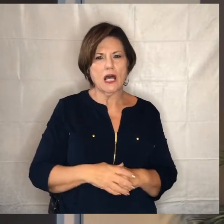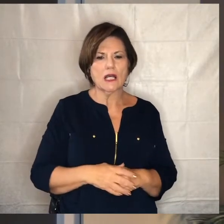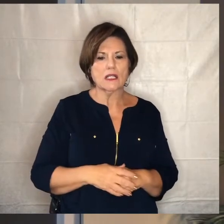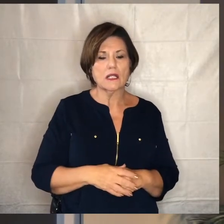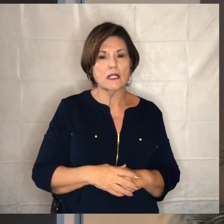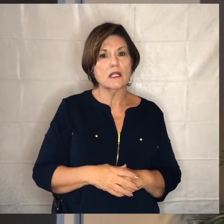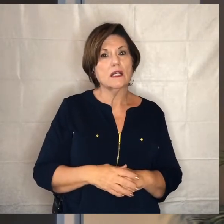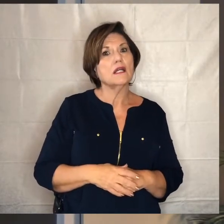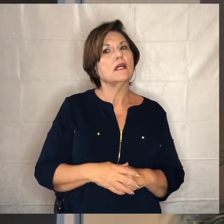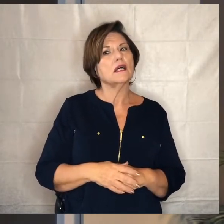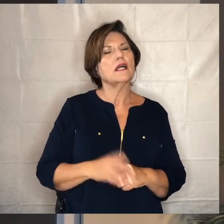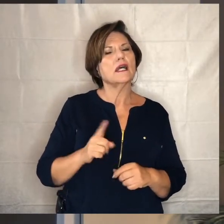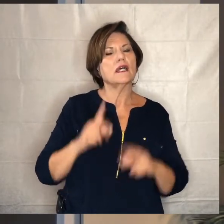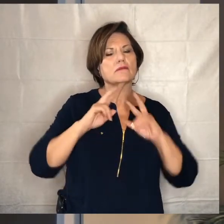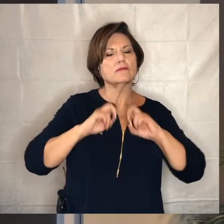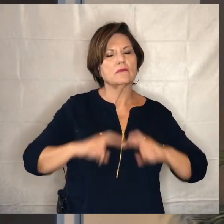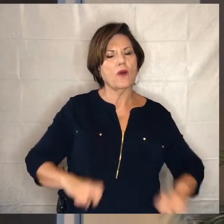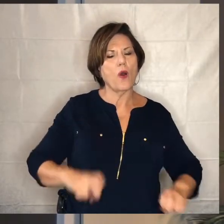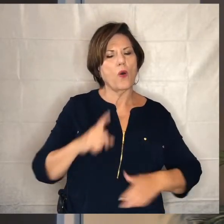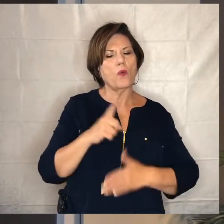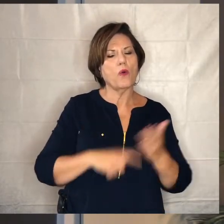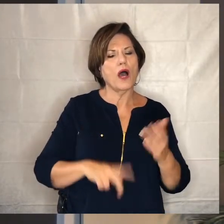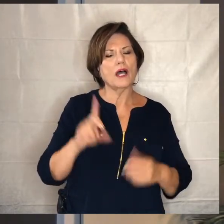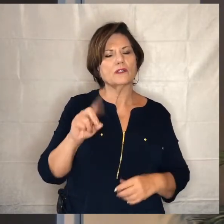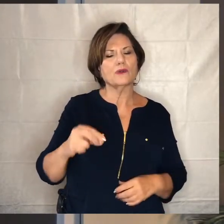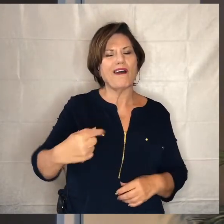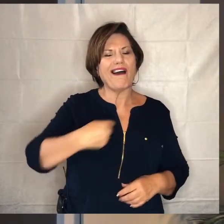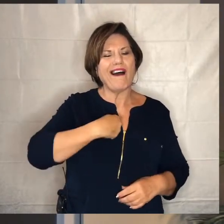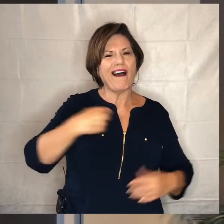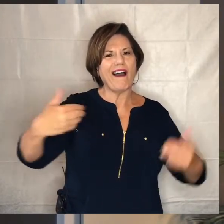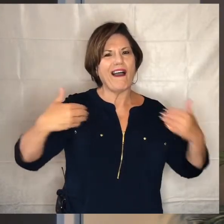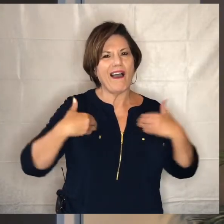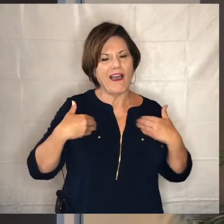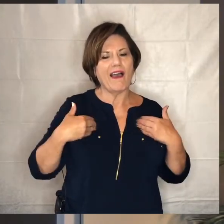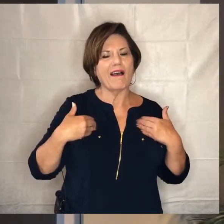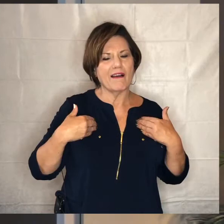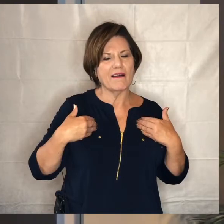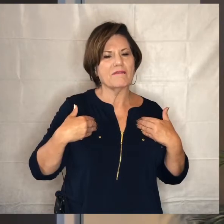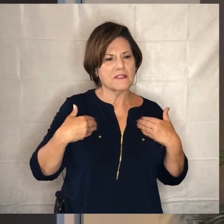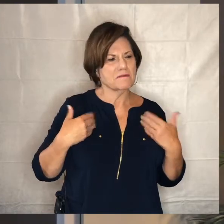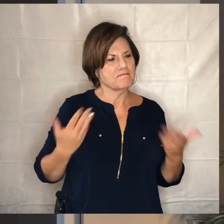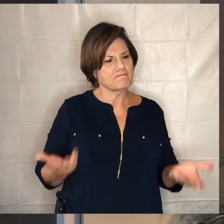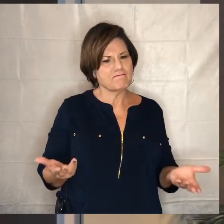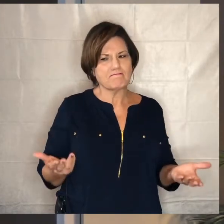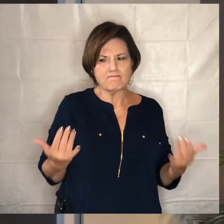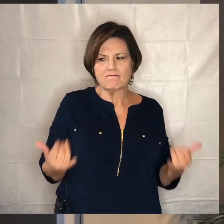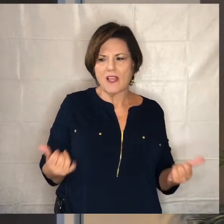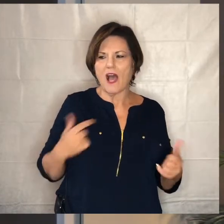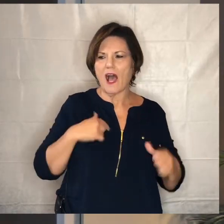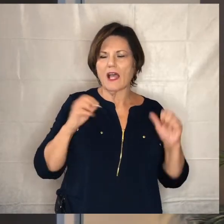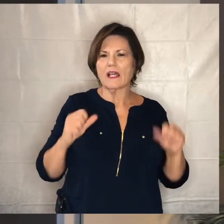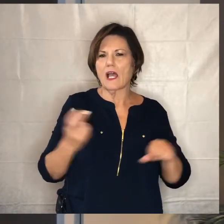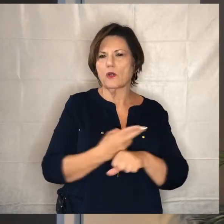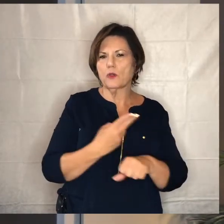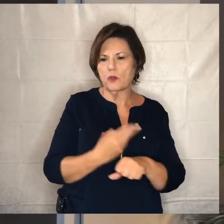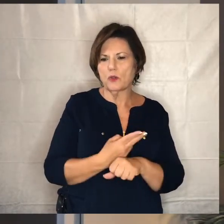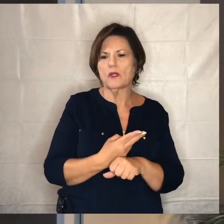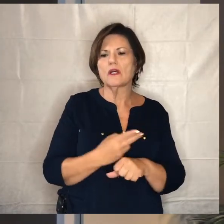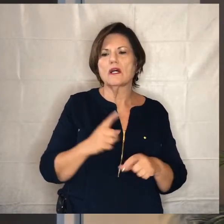he's taking inventory of what he has what do i have in my own midst that i might be able to use that might be able to move things sort